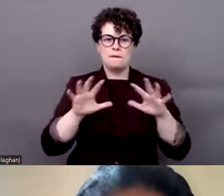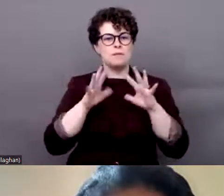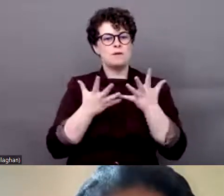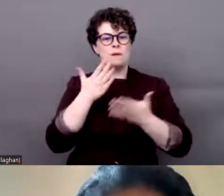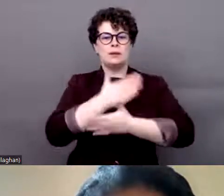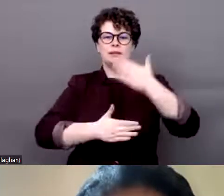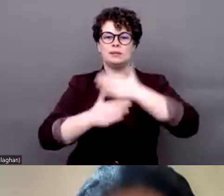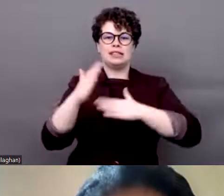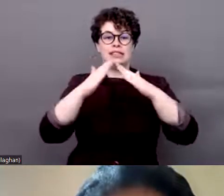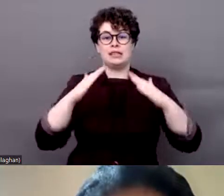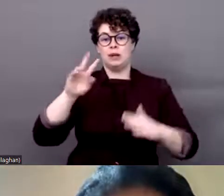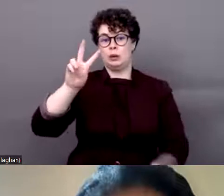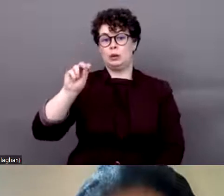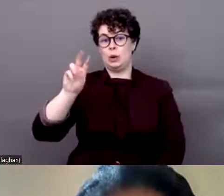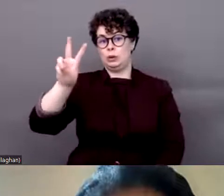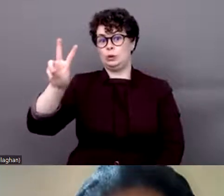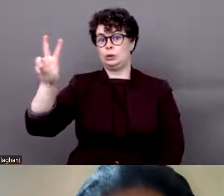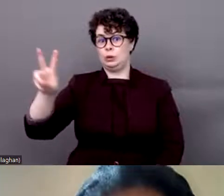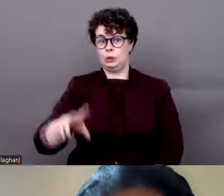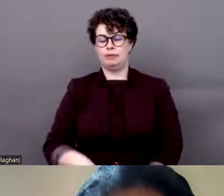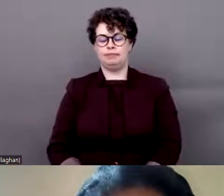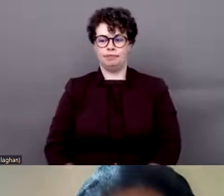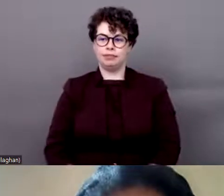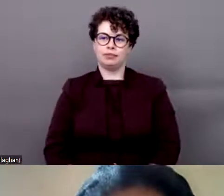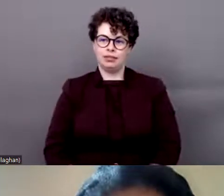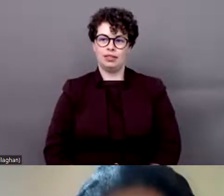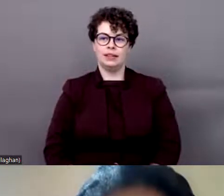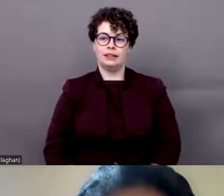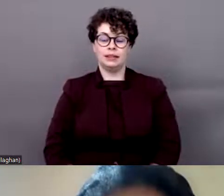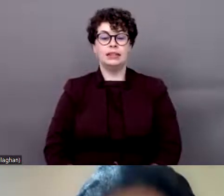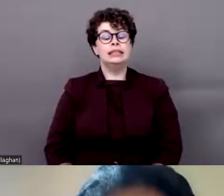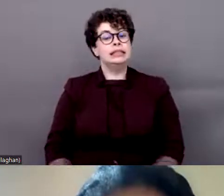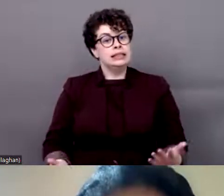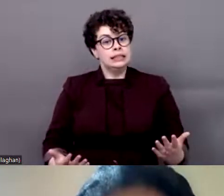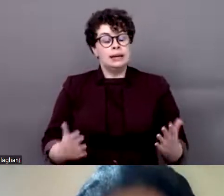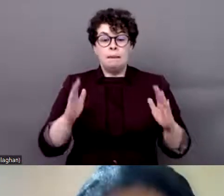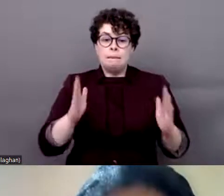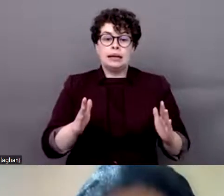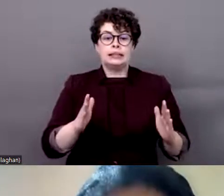Not forgetting many people who lost